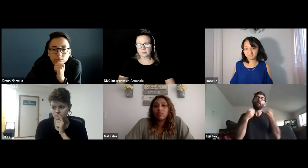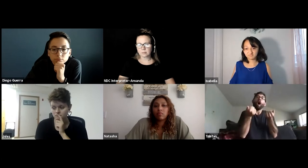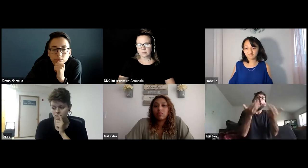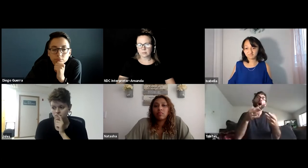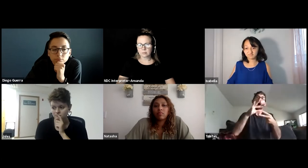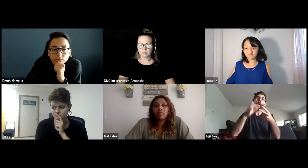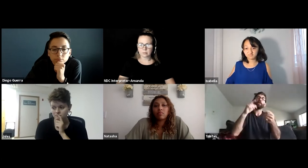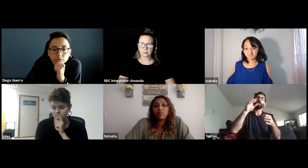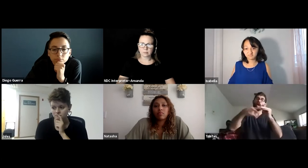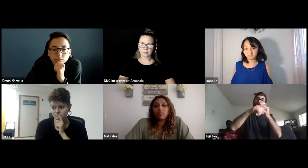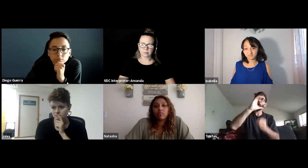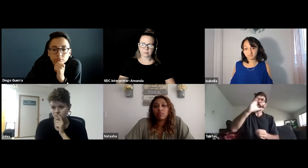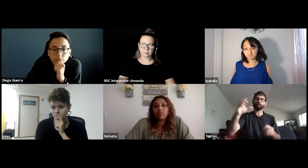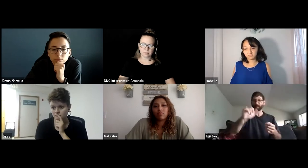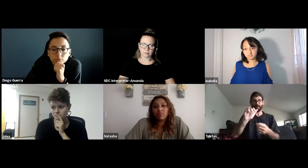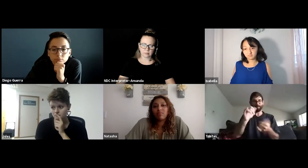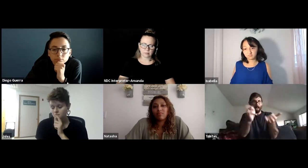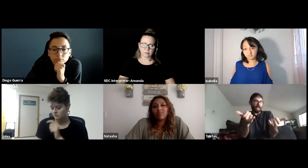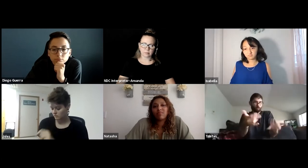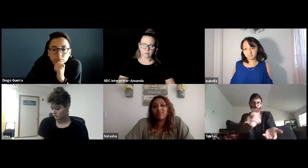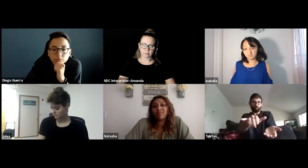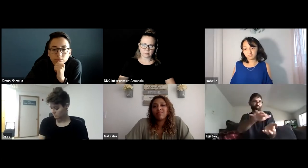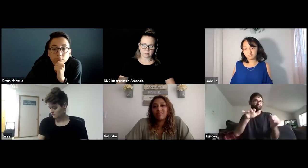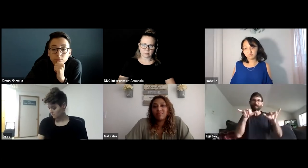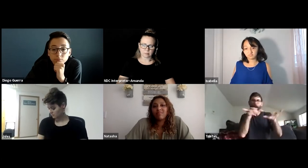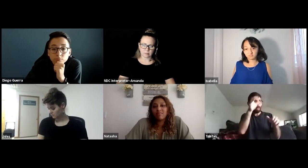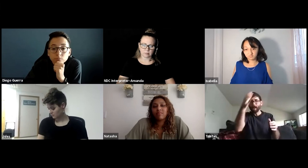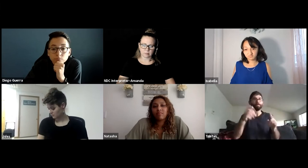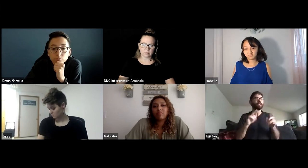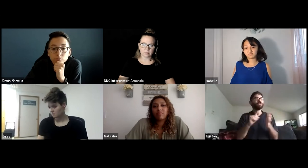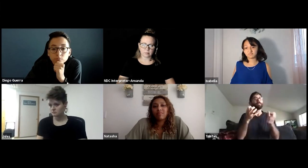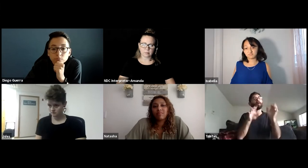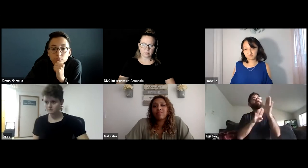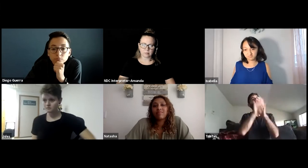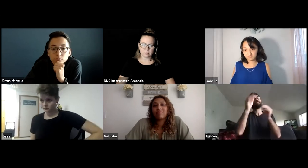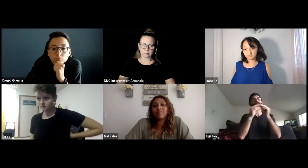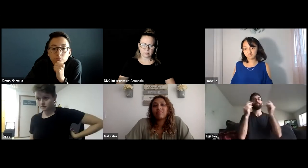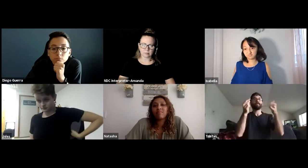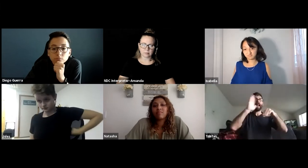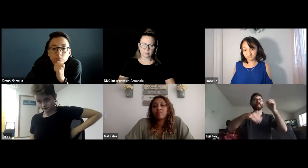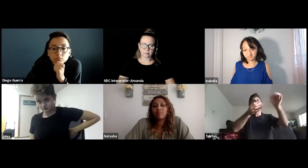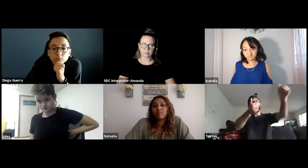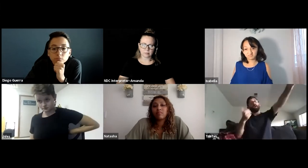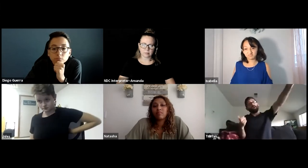anything live, had the option of having captions just like we're doing now, it's the same idea.